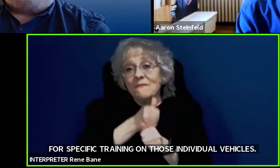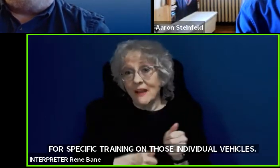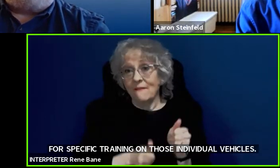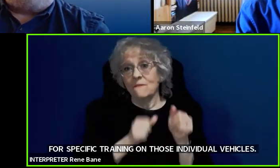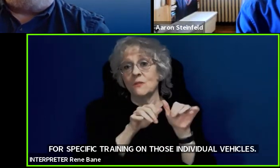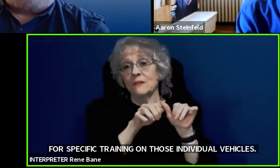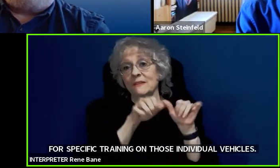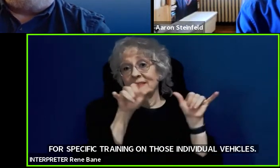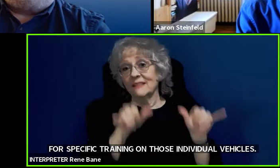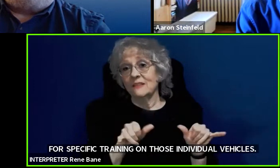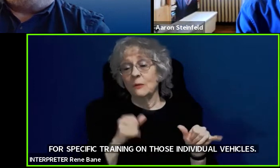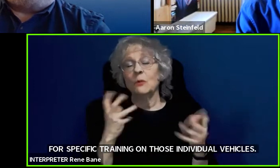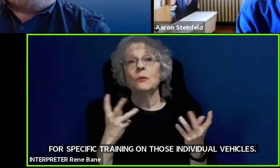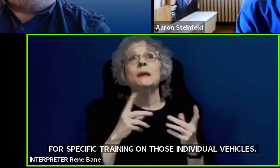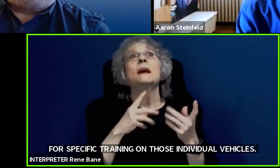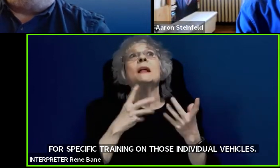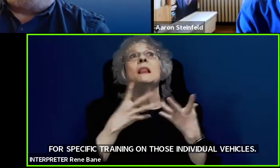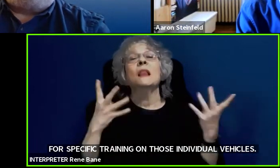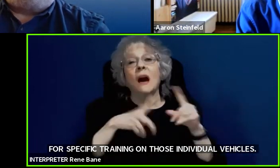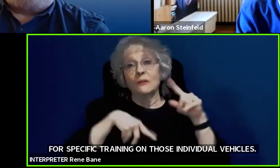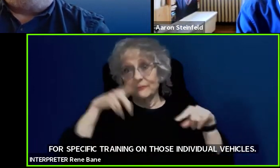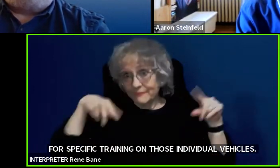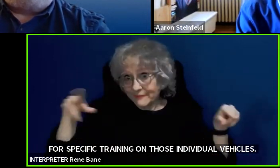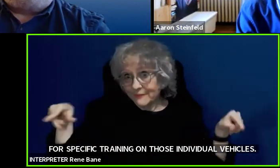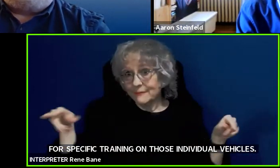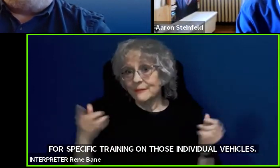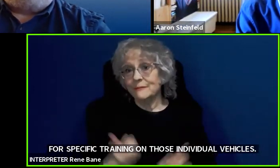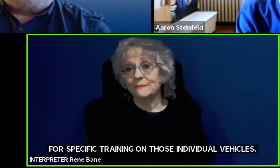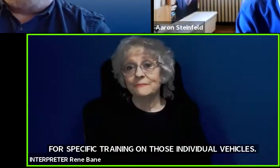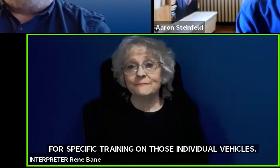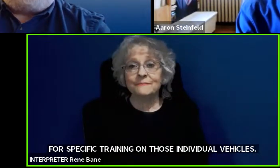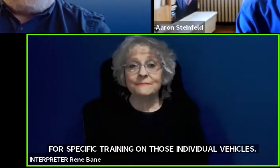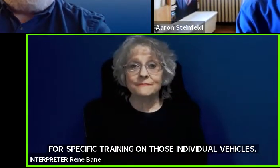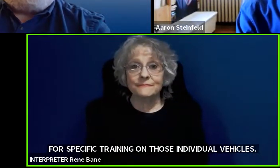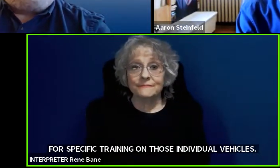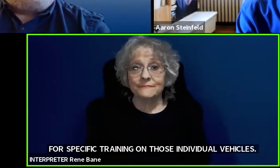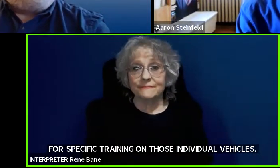be a very high amount of variability. [01:05:32] >> Bruce Bailey: Thank you very much.